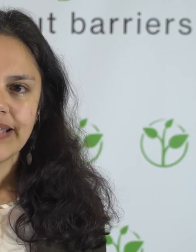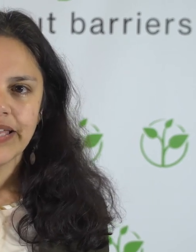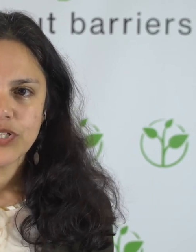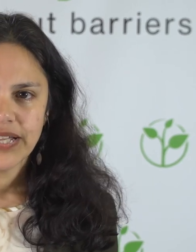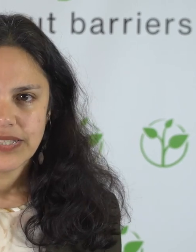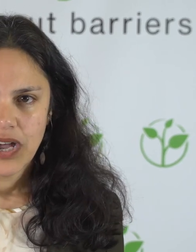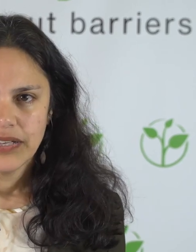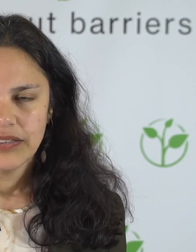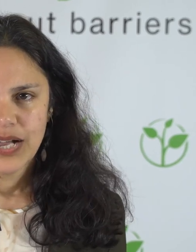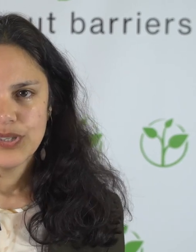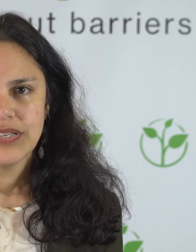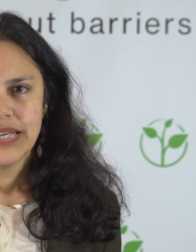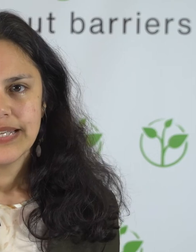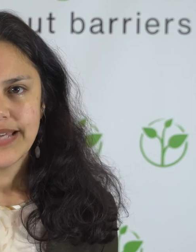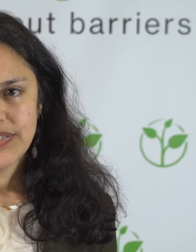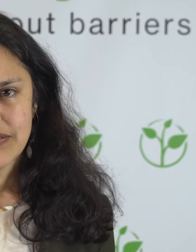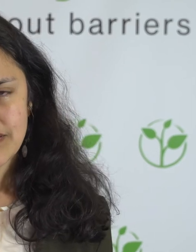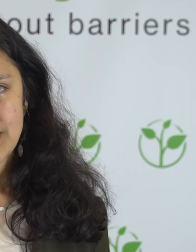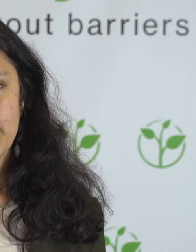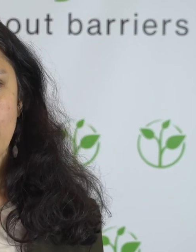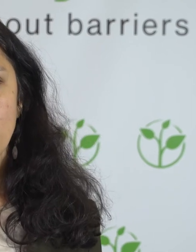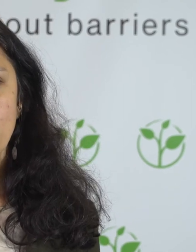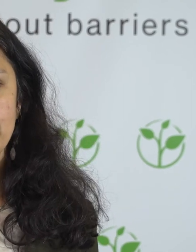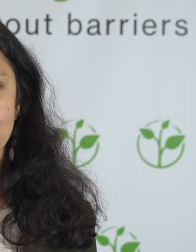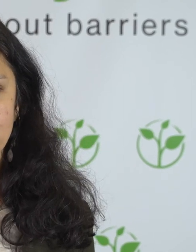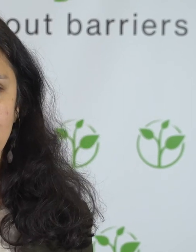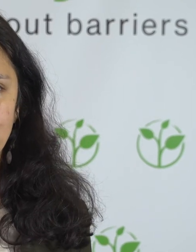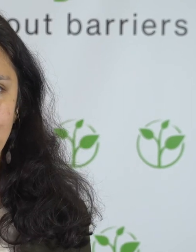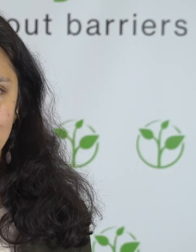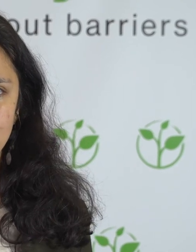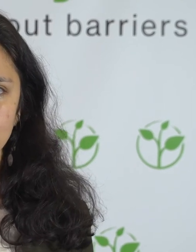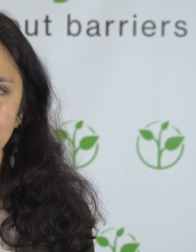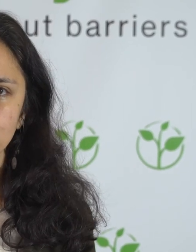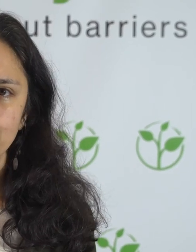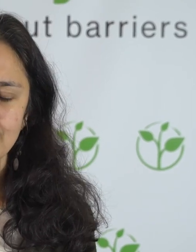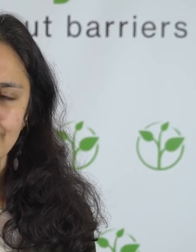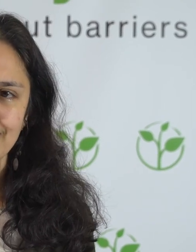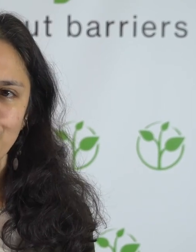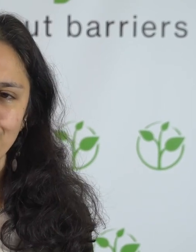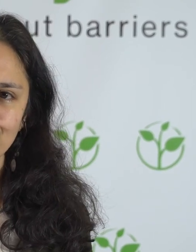The sign language lexicon allows deaf citizens to become more meaningfully engaged in the political processes in their countries.